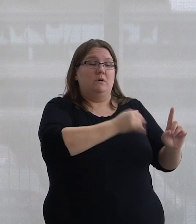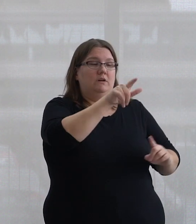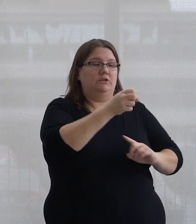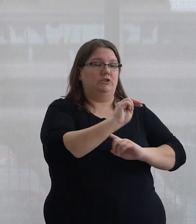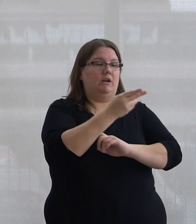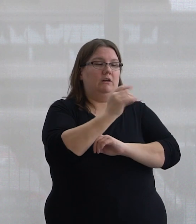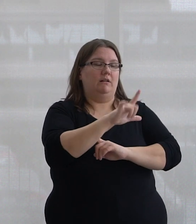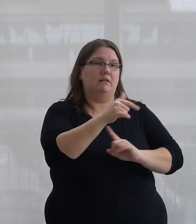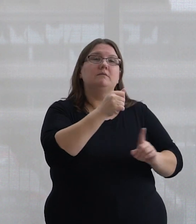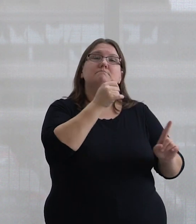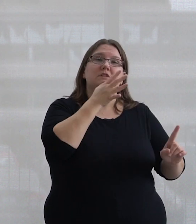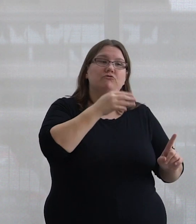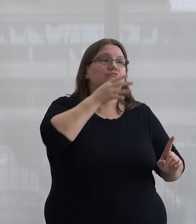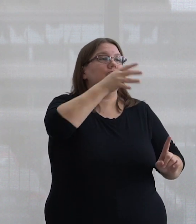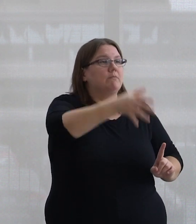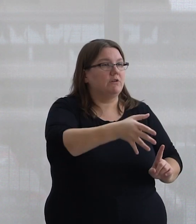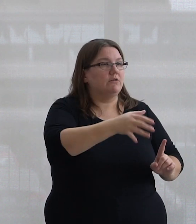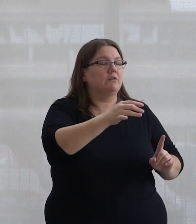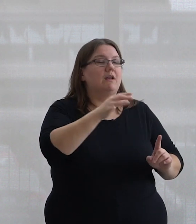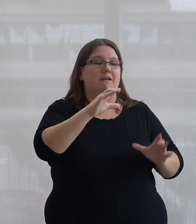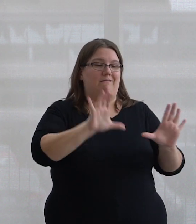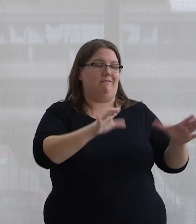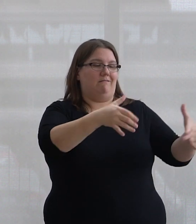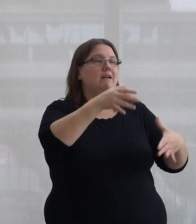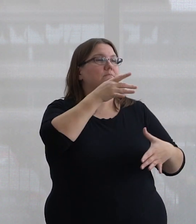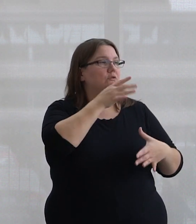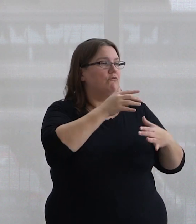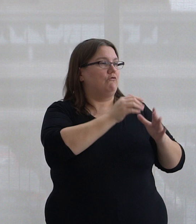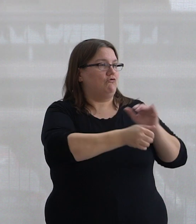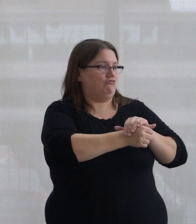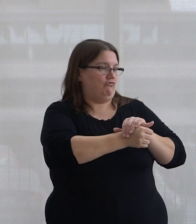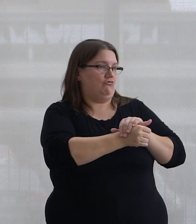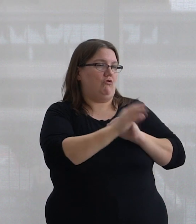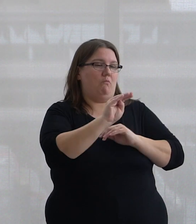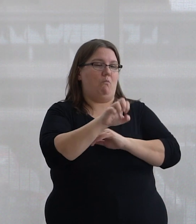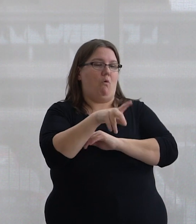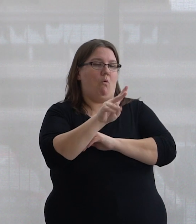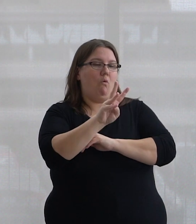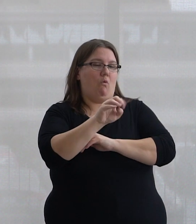Jan is a mother, grandmother, and clan mother of the Turtle Clan Mohawk Nation at Tyendinaga.